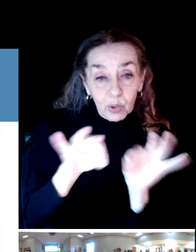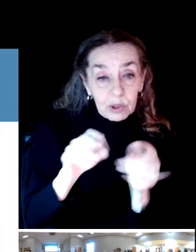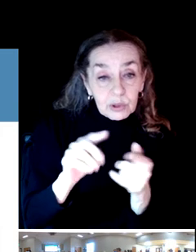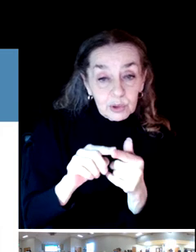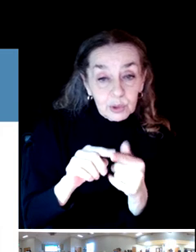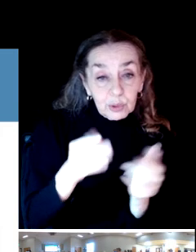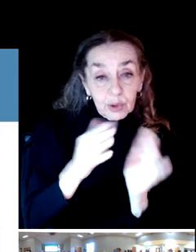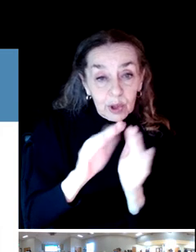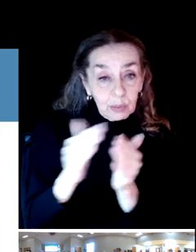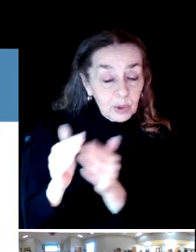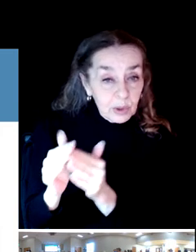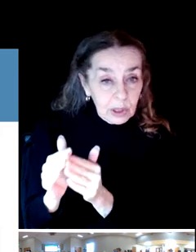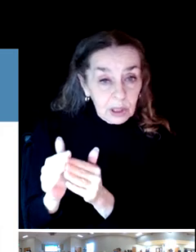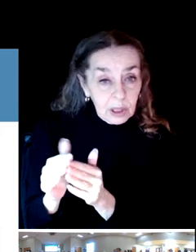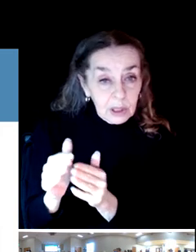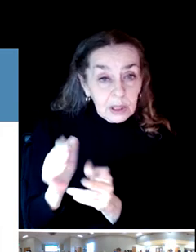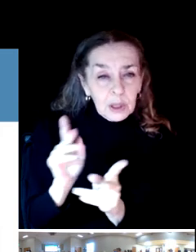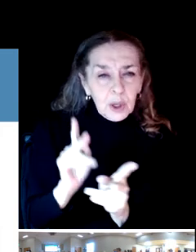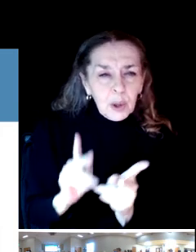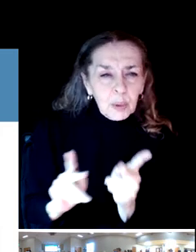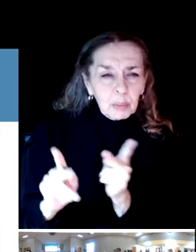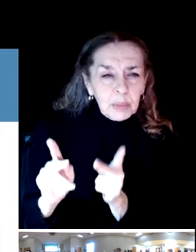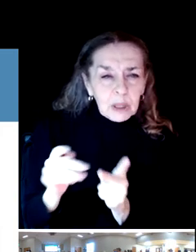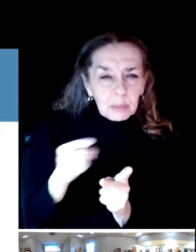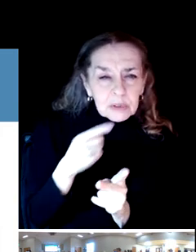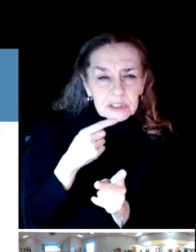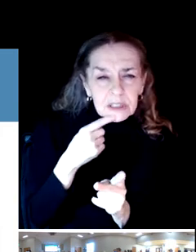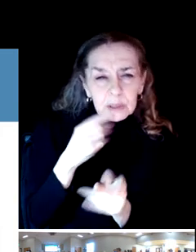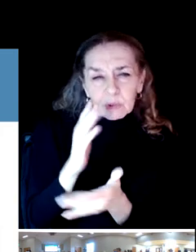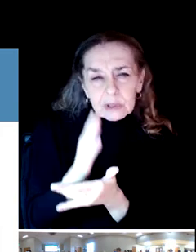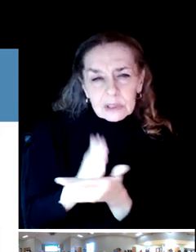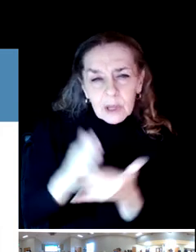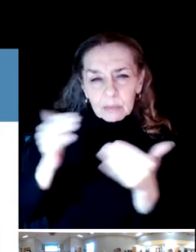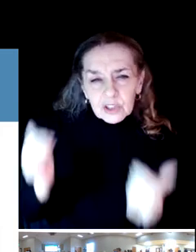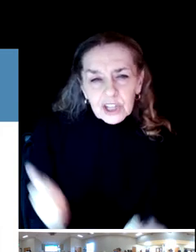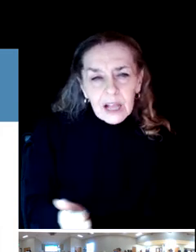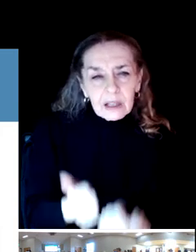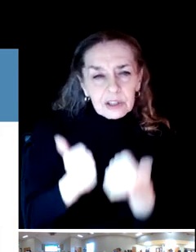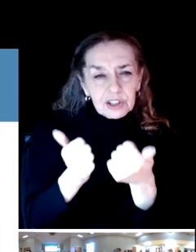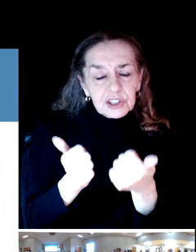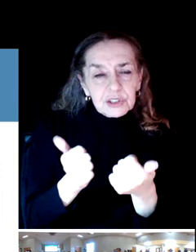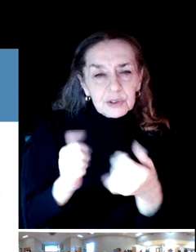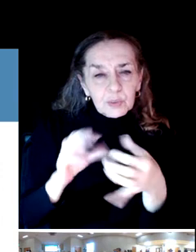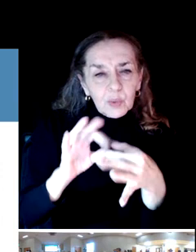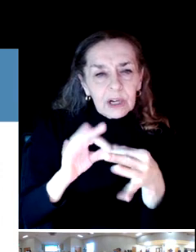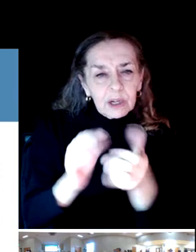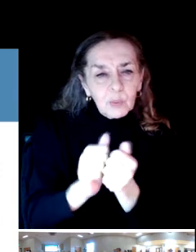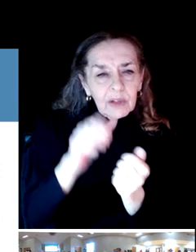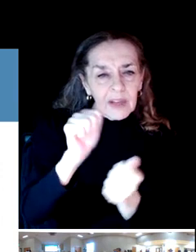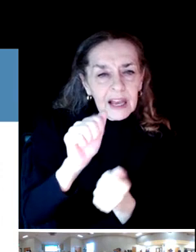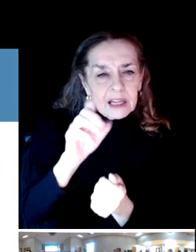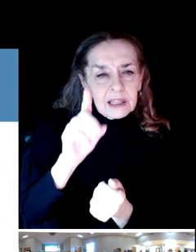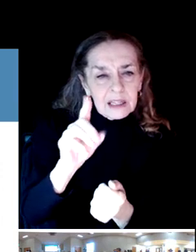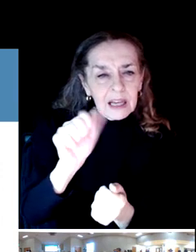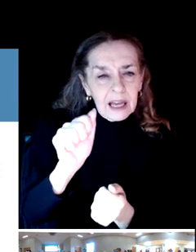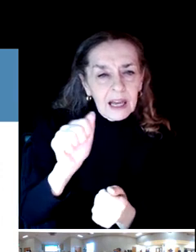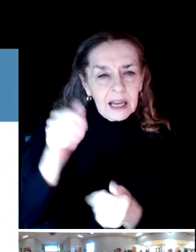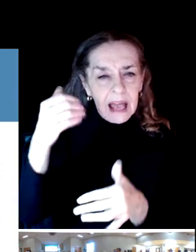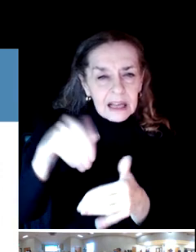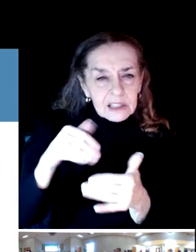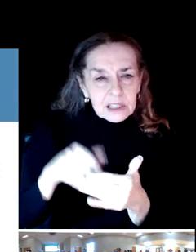Folks told us about challenges they had in terms of ADA access into the parks or in the